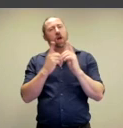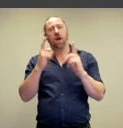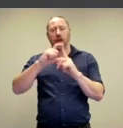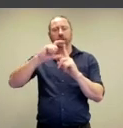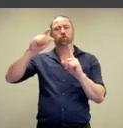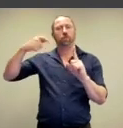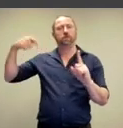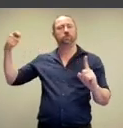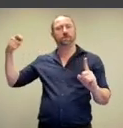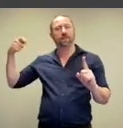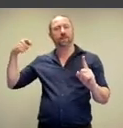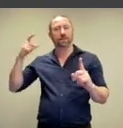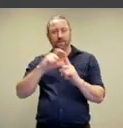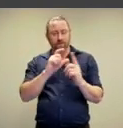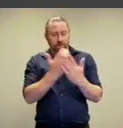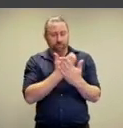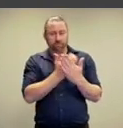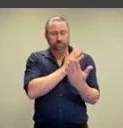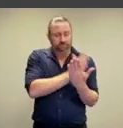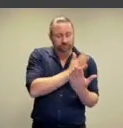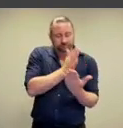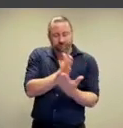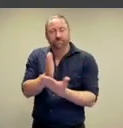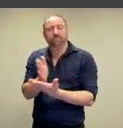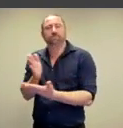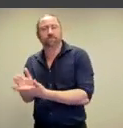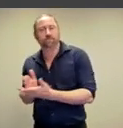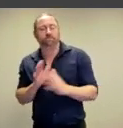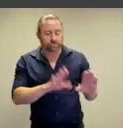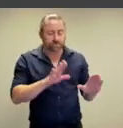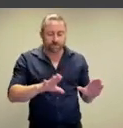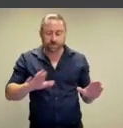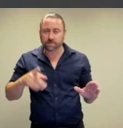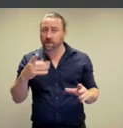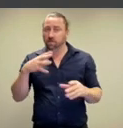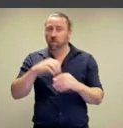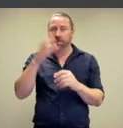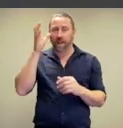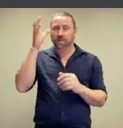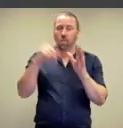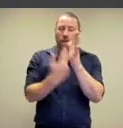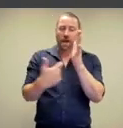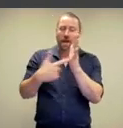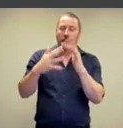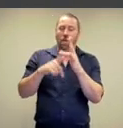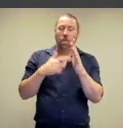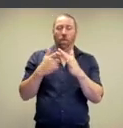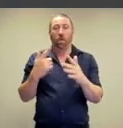documentary aspect of Piper's work was really central to conceptual